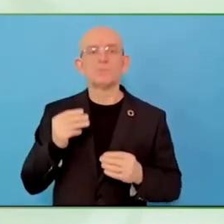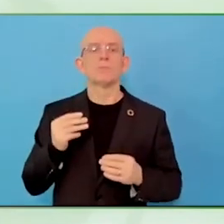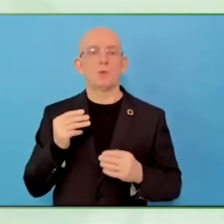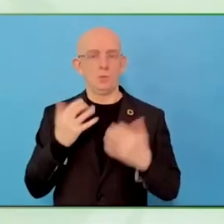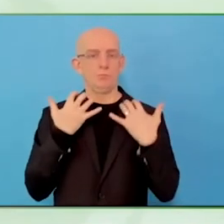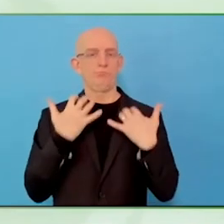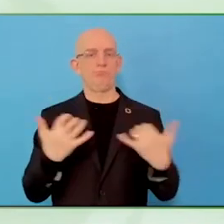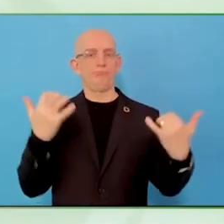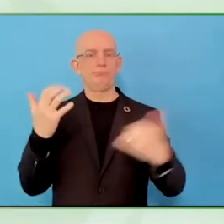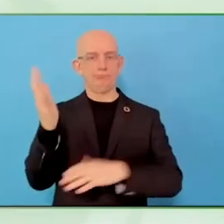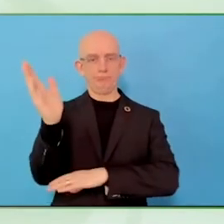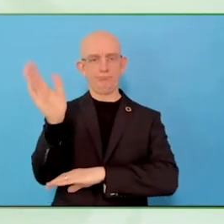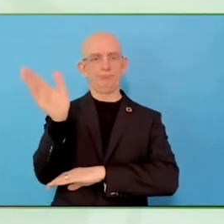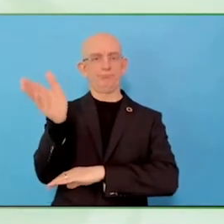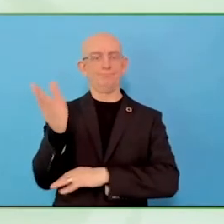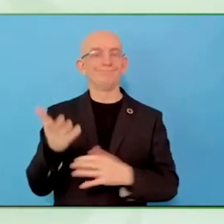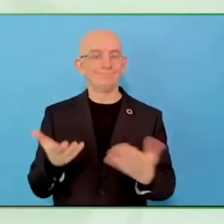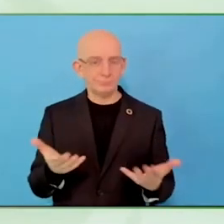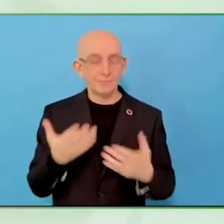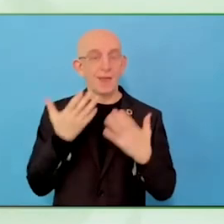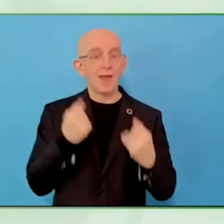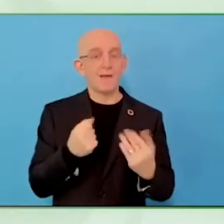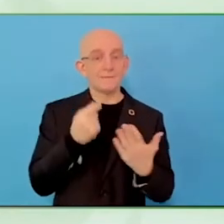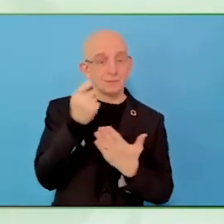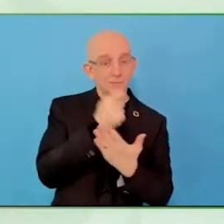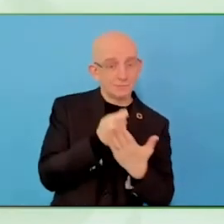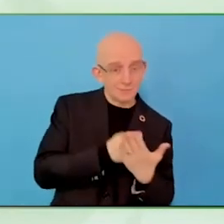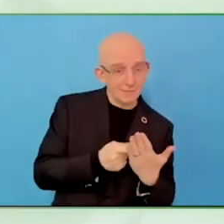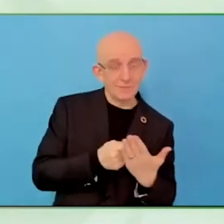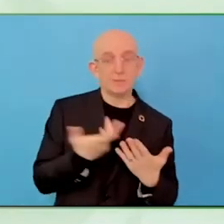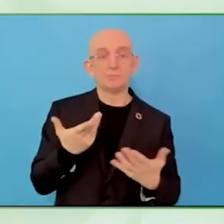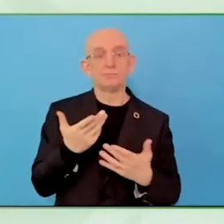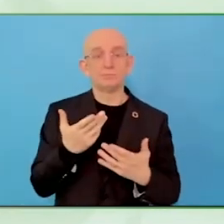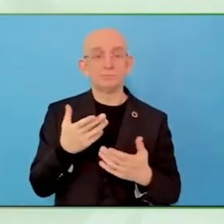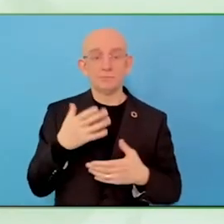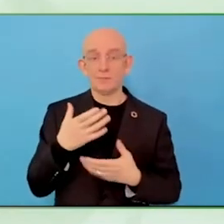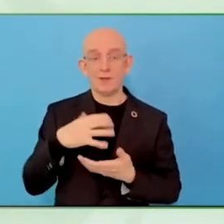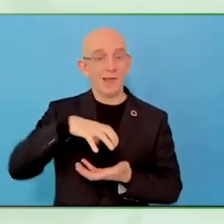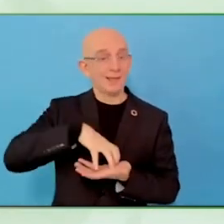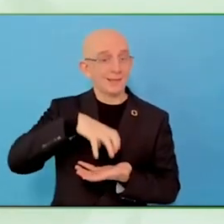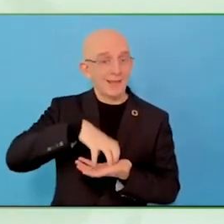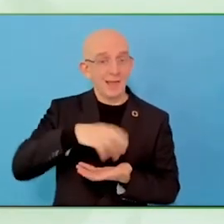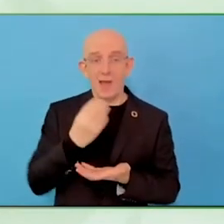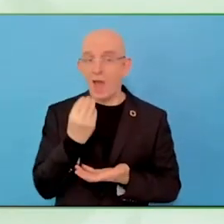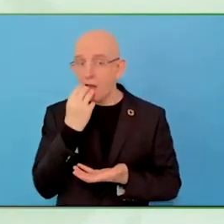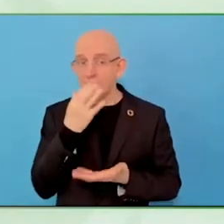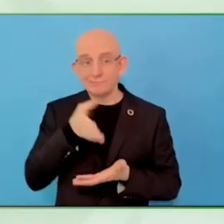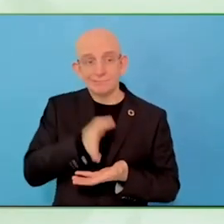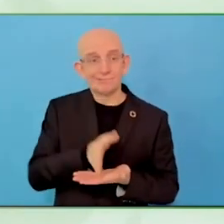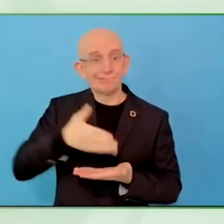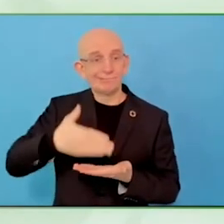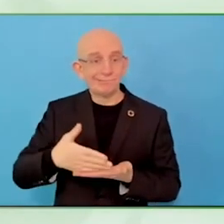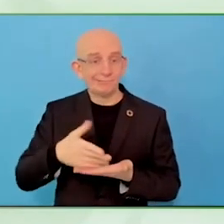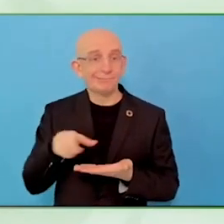My next question is, if you have got 500, around 500 individuals